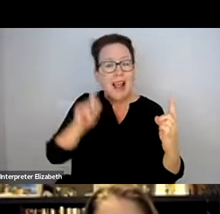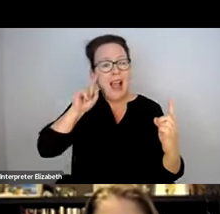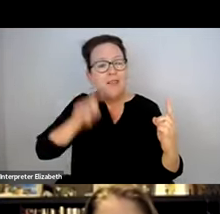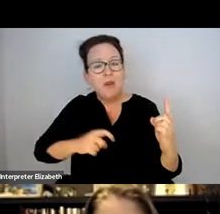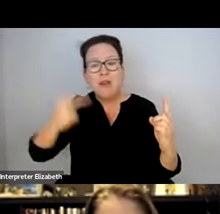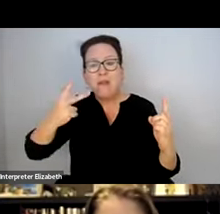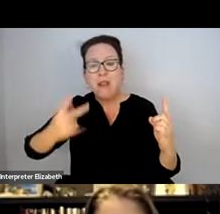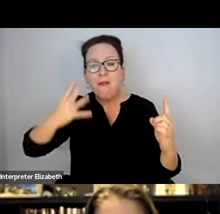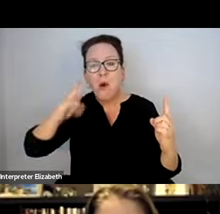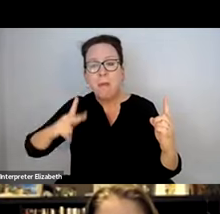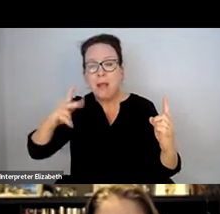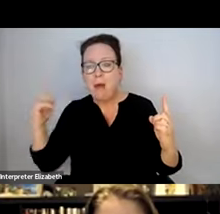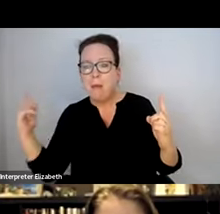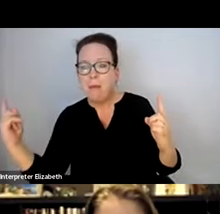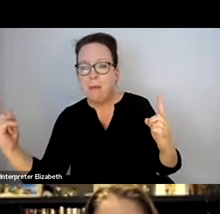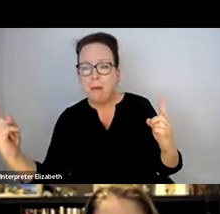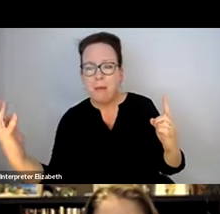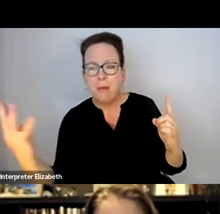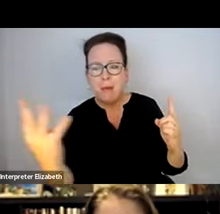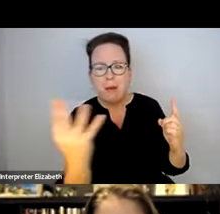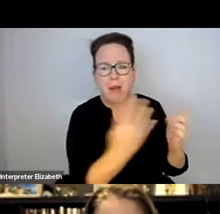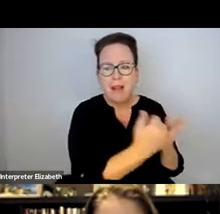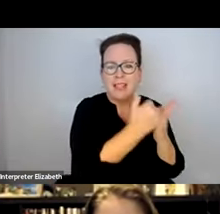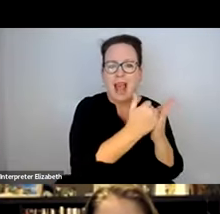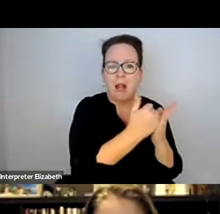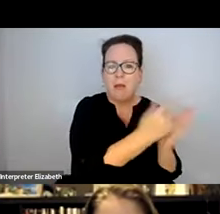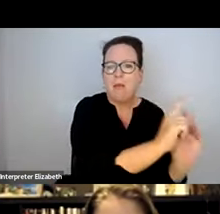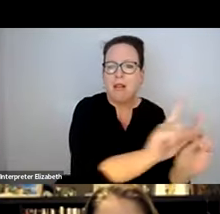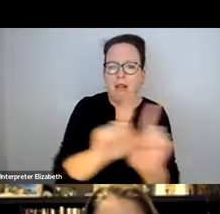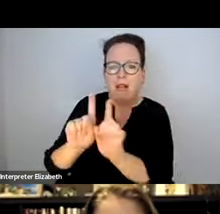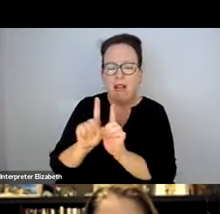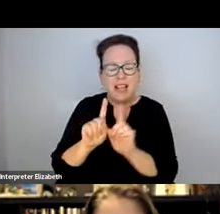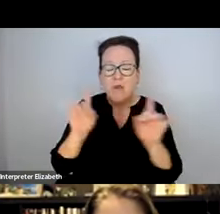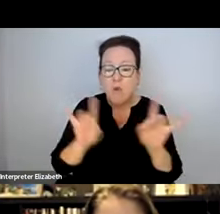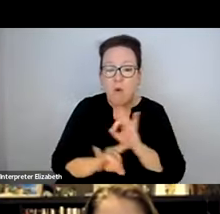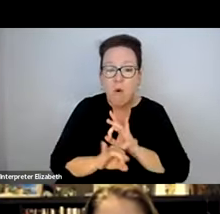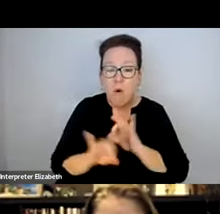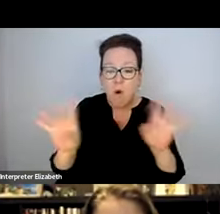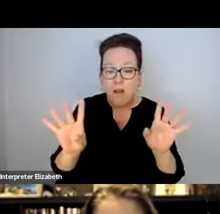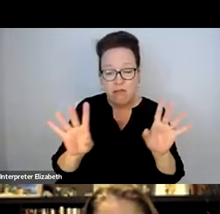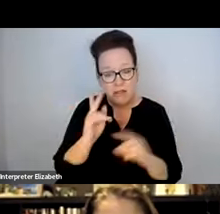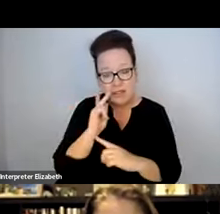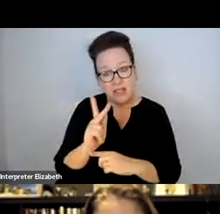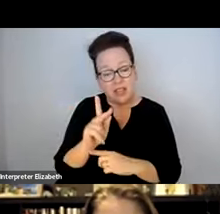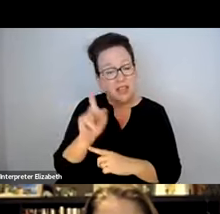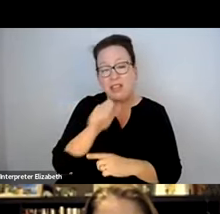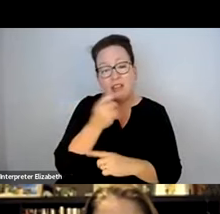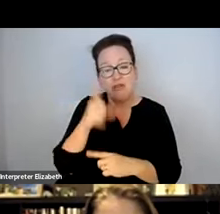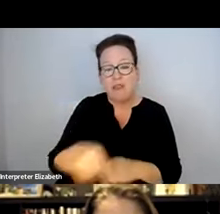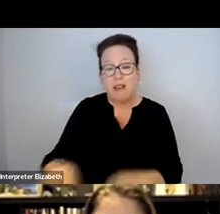OVER SNOWBANKS AND BEING HELPED BY THREE AND FOUR PEOPLE TO HAUL THEM OVER A SNOWBANK TO GET ON A SIDEWALK ONCE THEY GET OFF THE